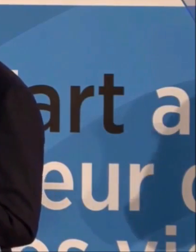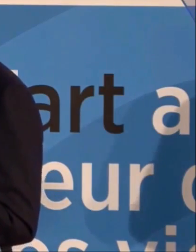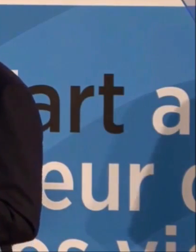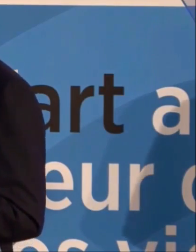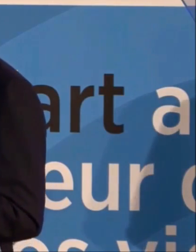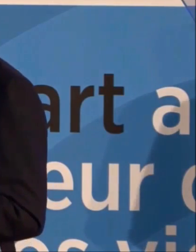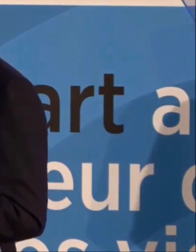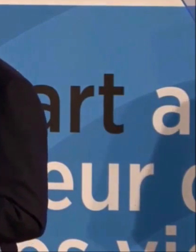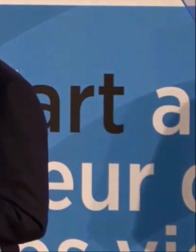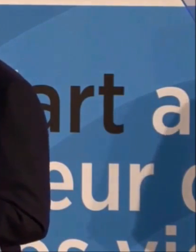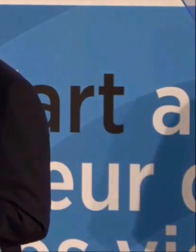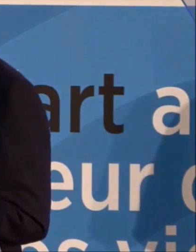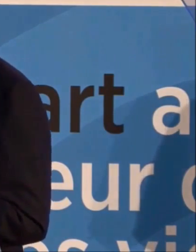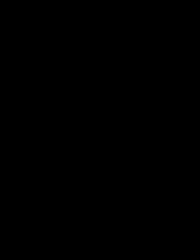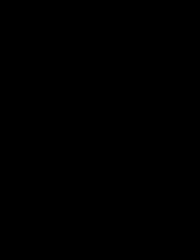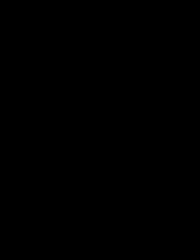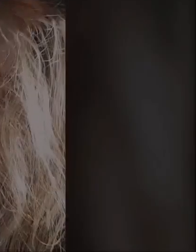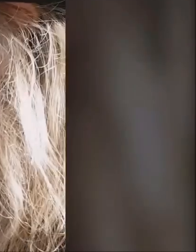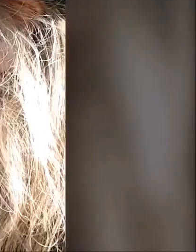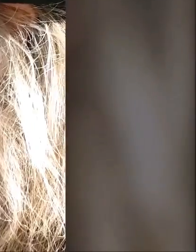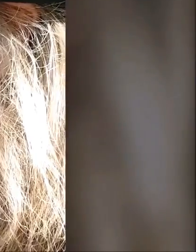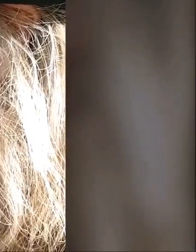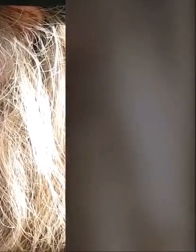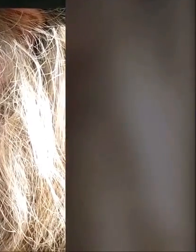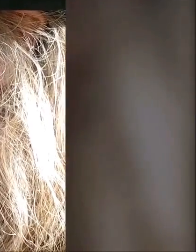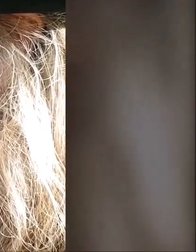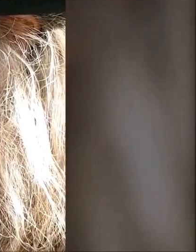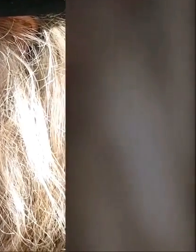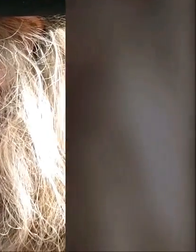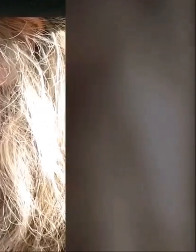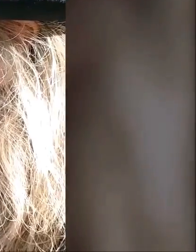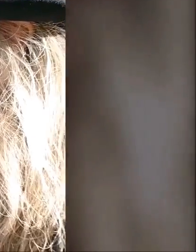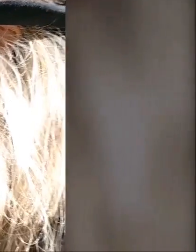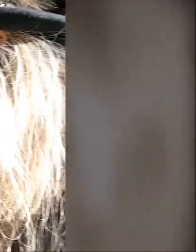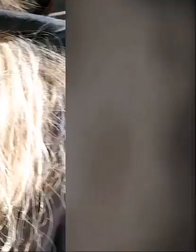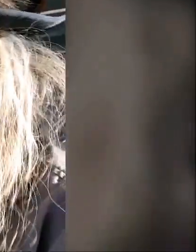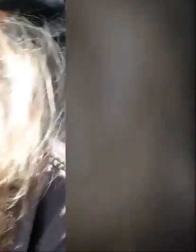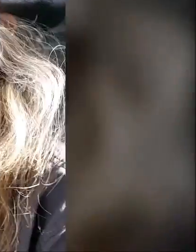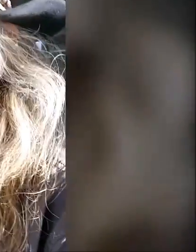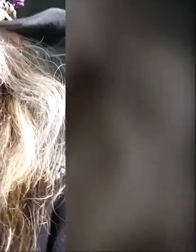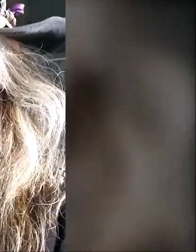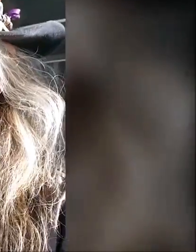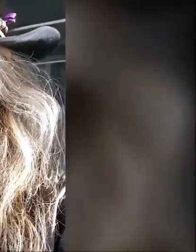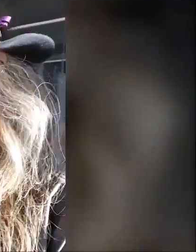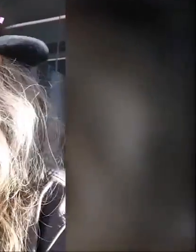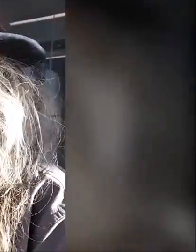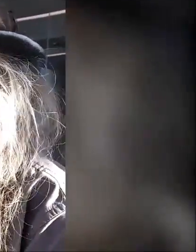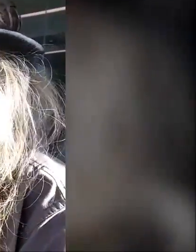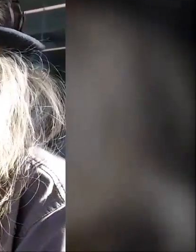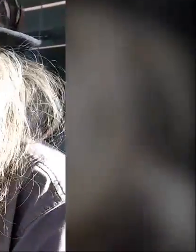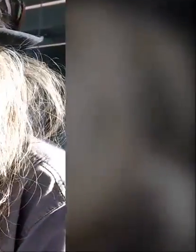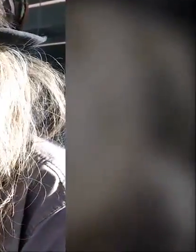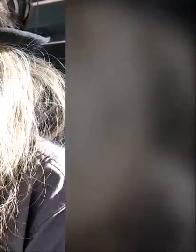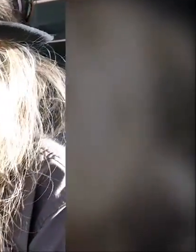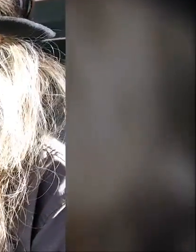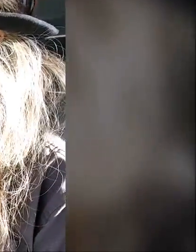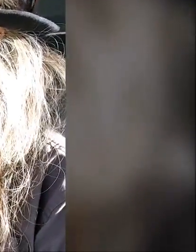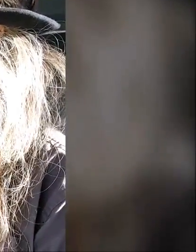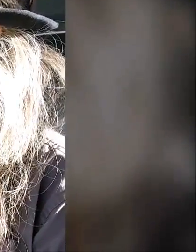It's truly in the shock mode right now because there's